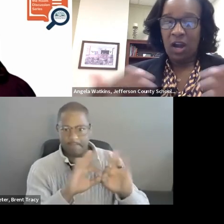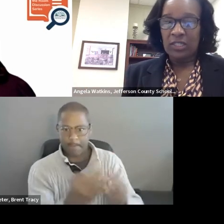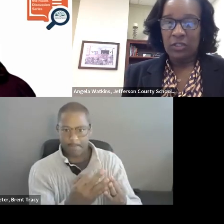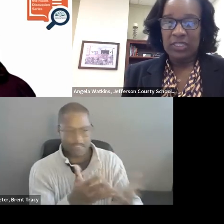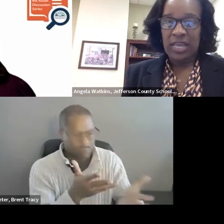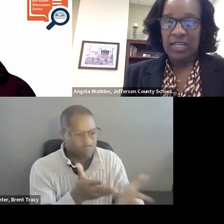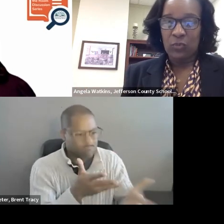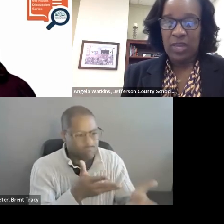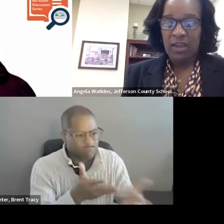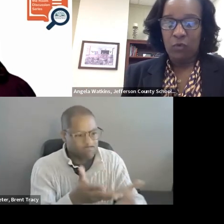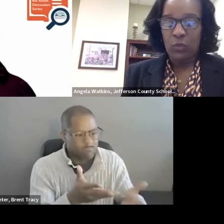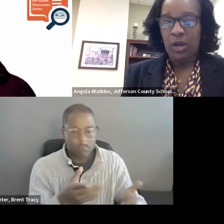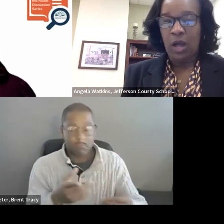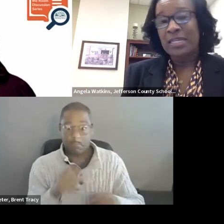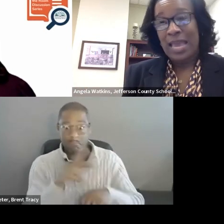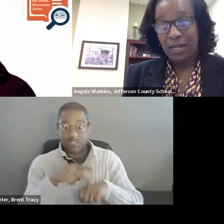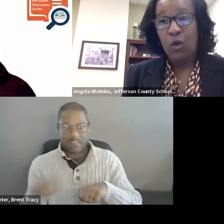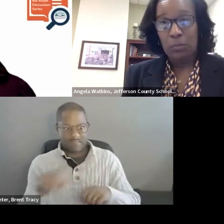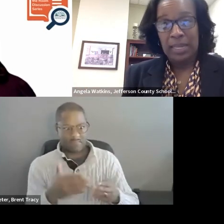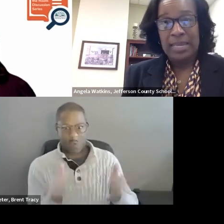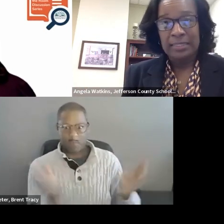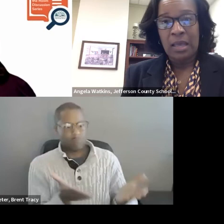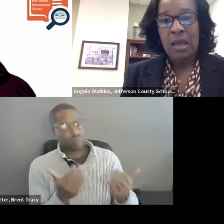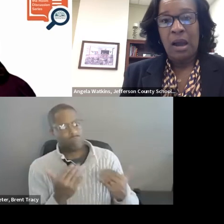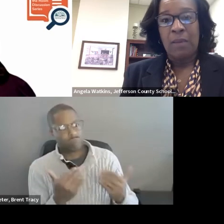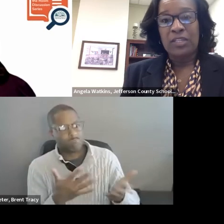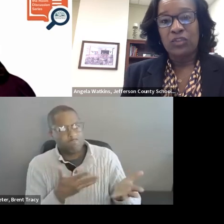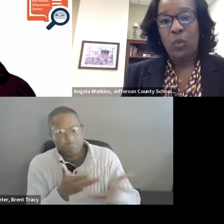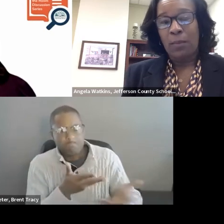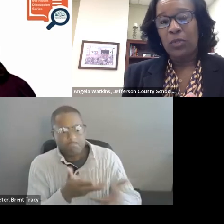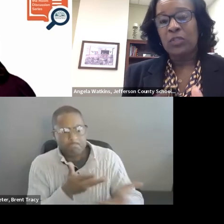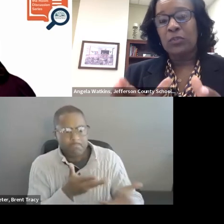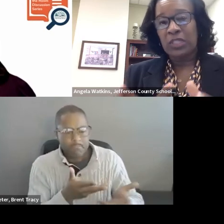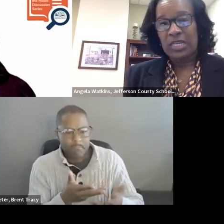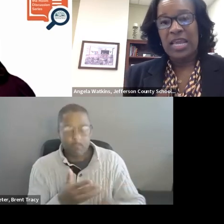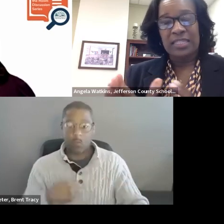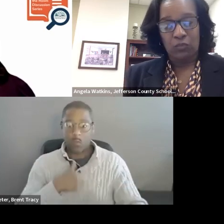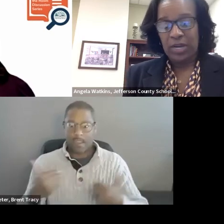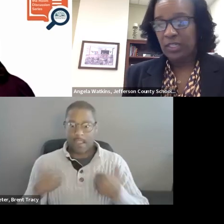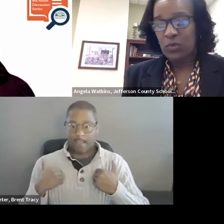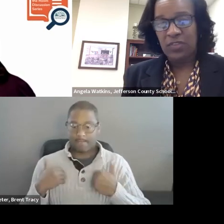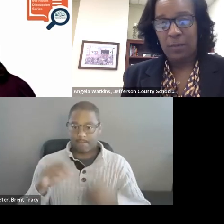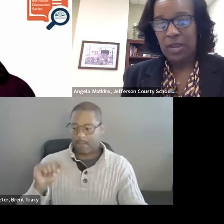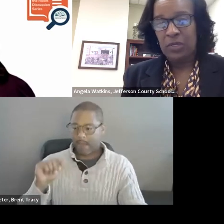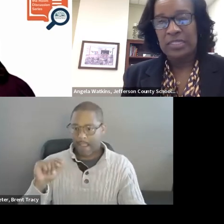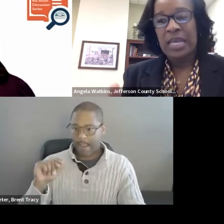In our Literacy Act we have what we call an "at home plan" so our principles connect directly with our parents